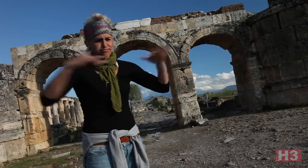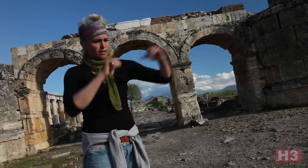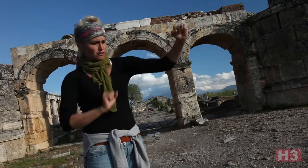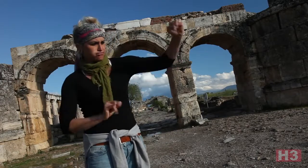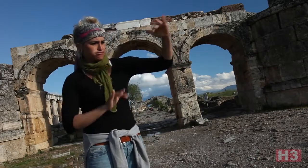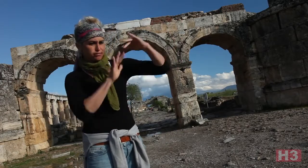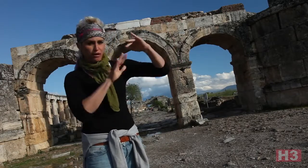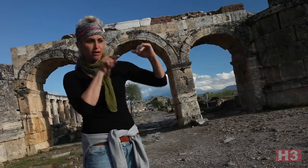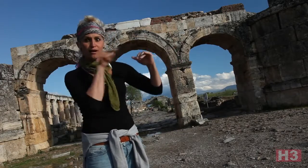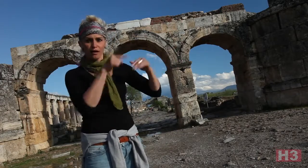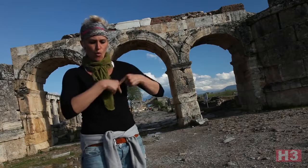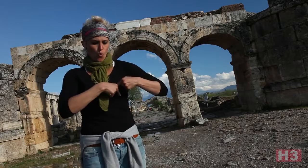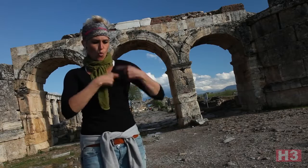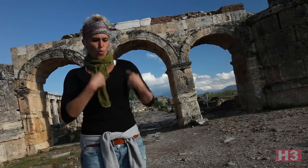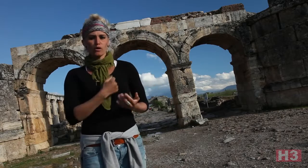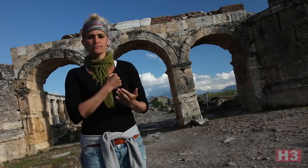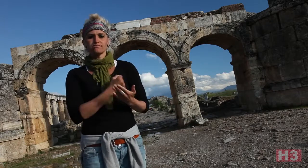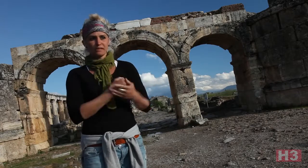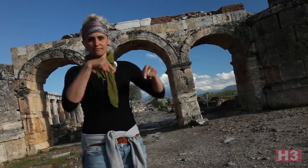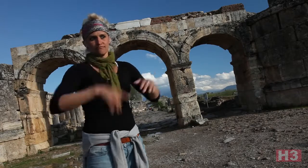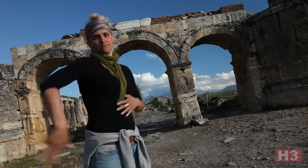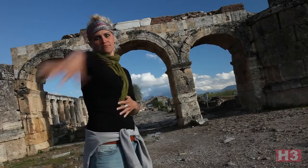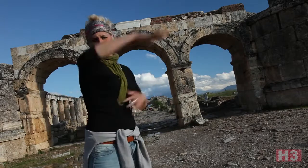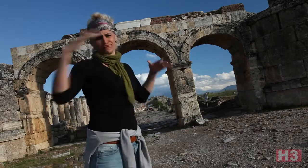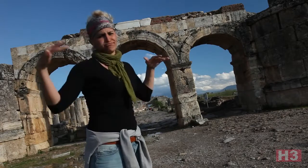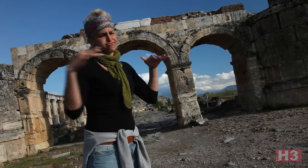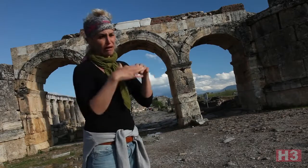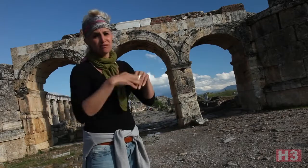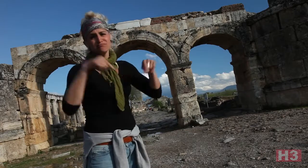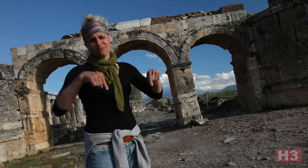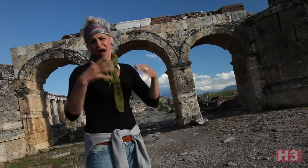It was a hub, the heart of a region.